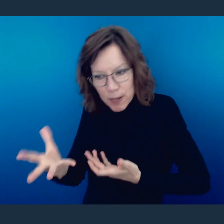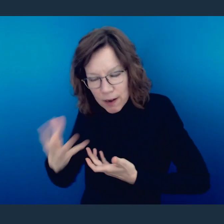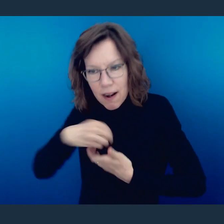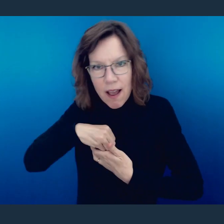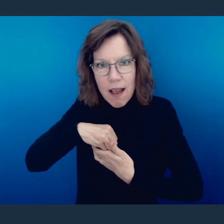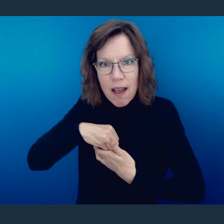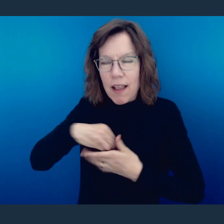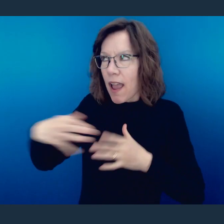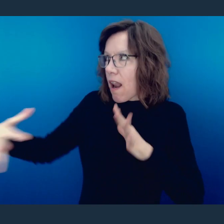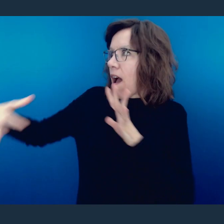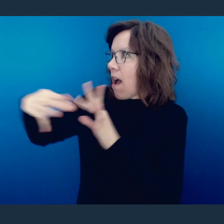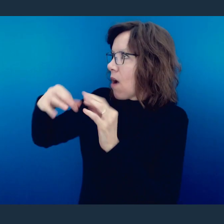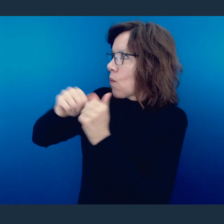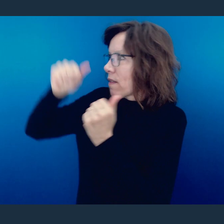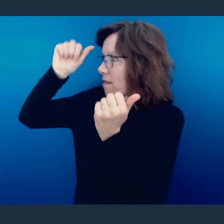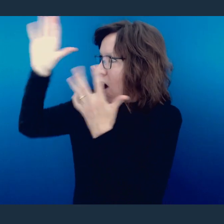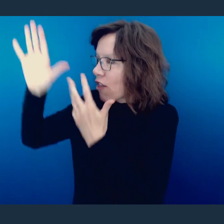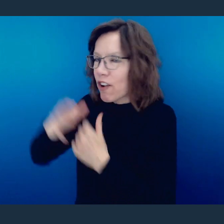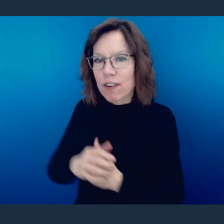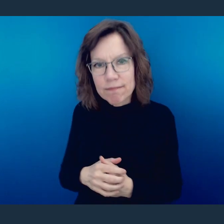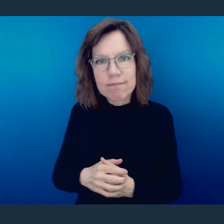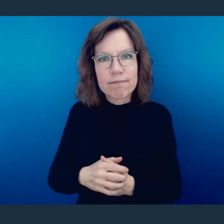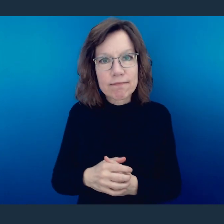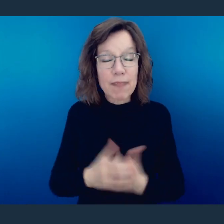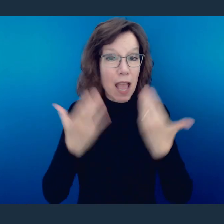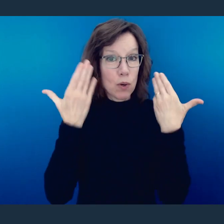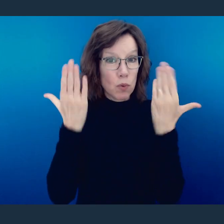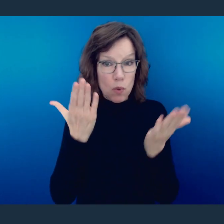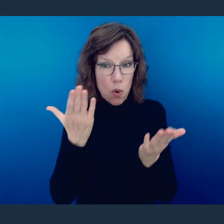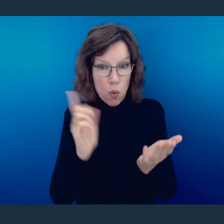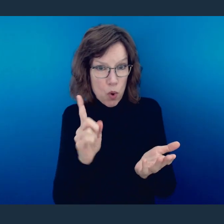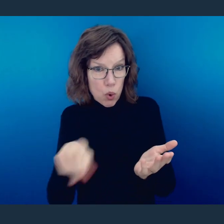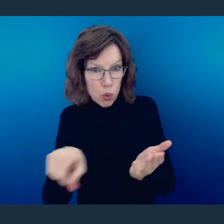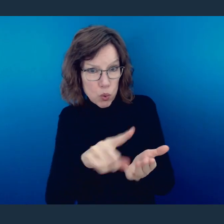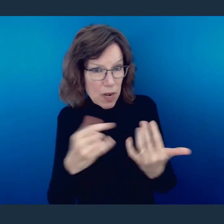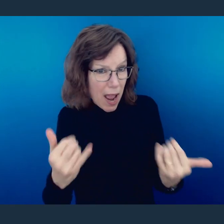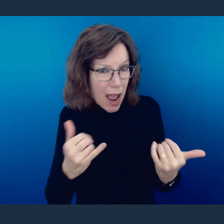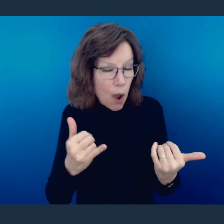I don't know where you are or what you're feeling in this moment, but I want you to